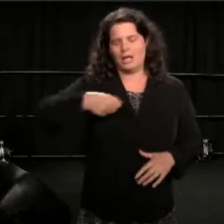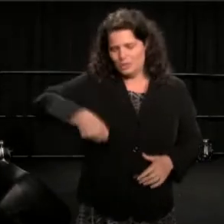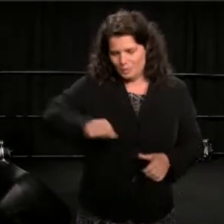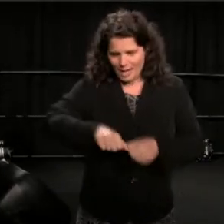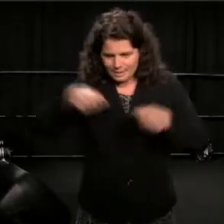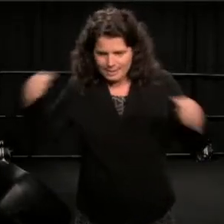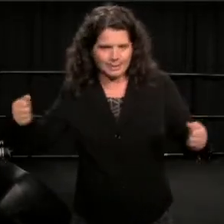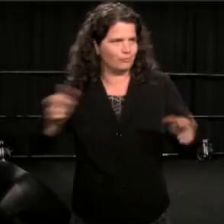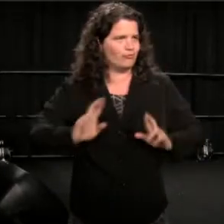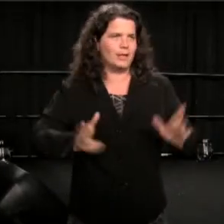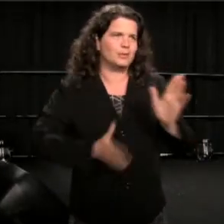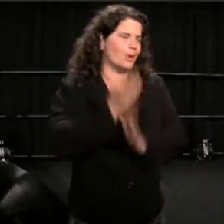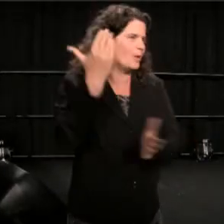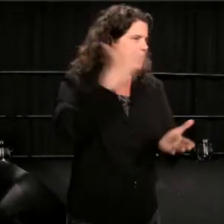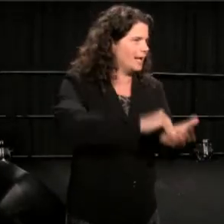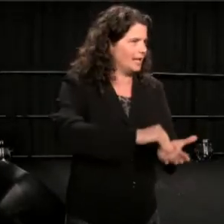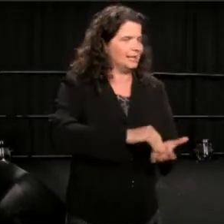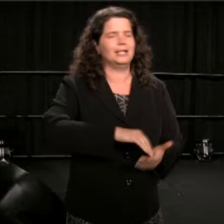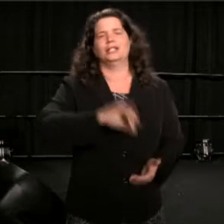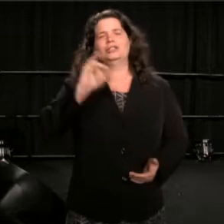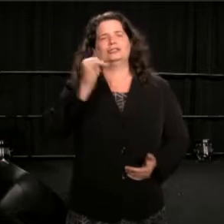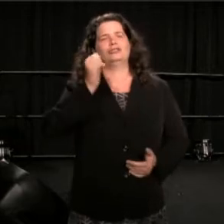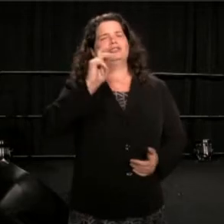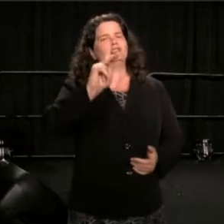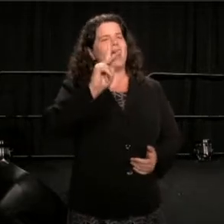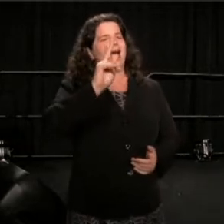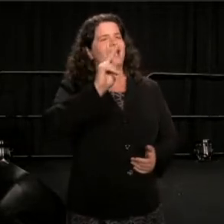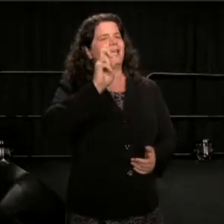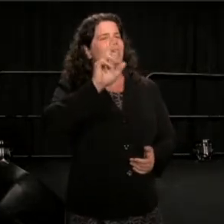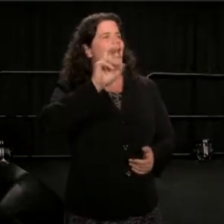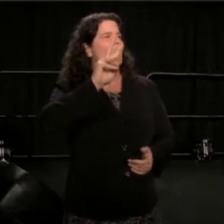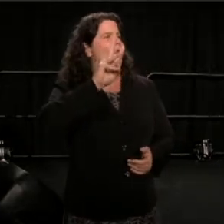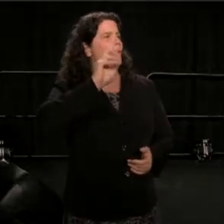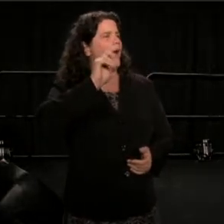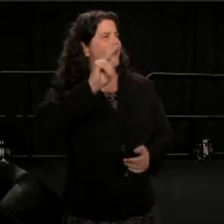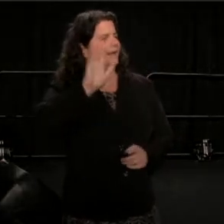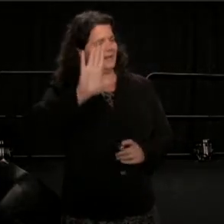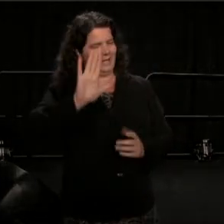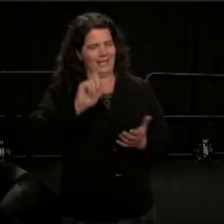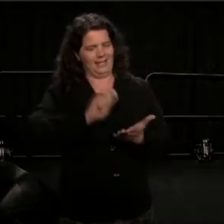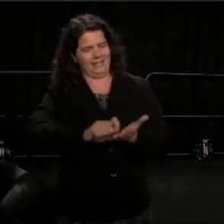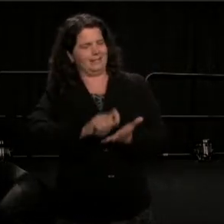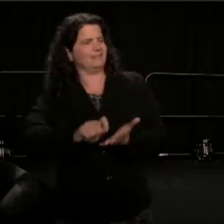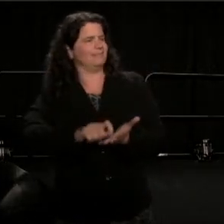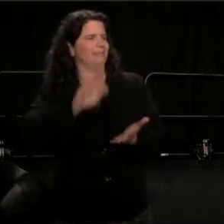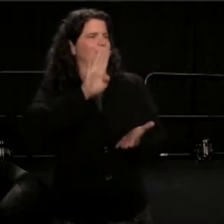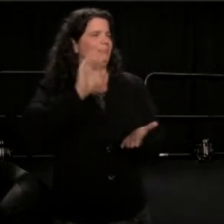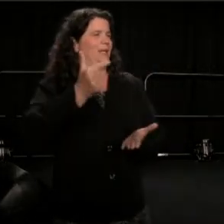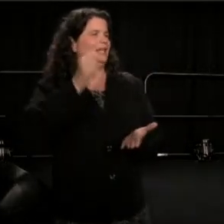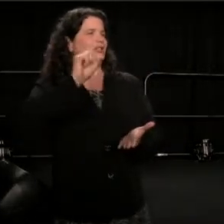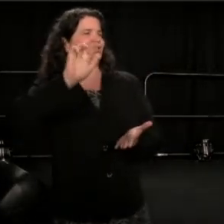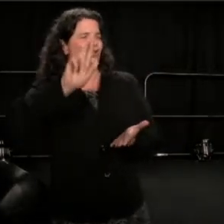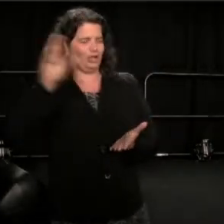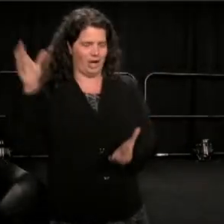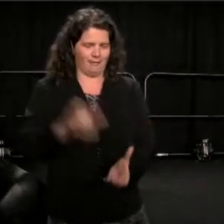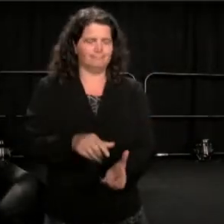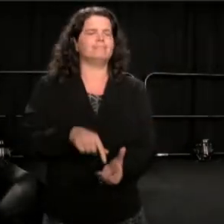alcohol saturated prose Big Sur. I was bound there for rest and invigoration,